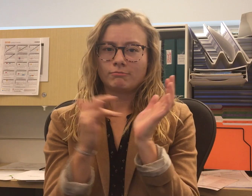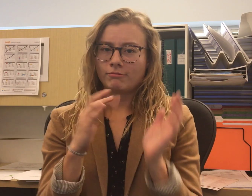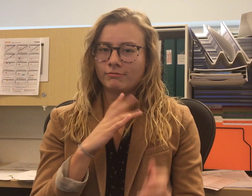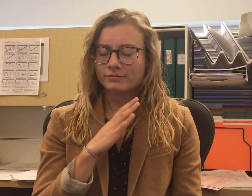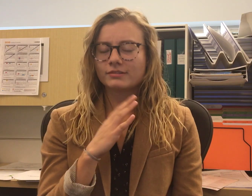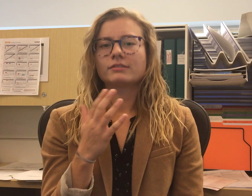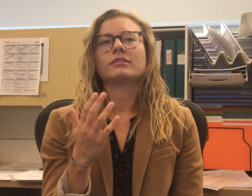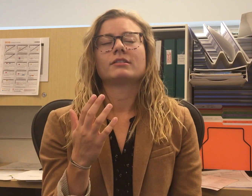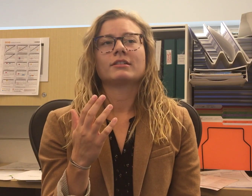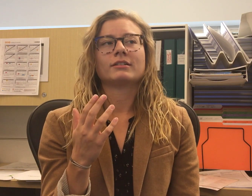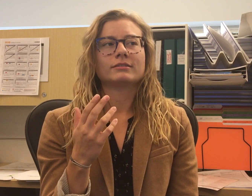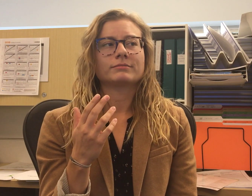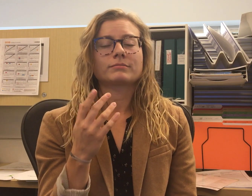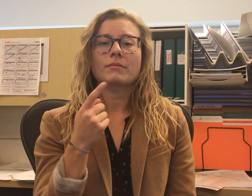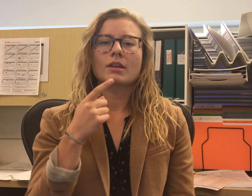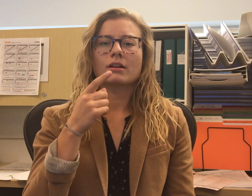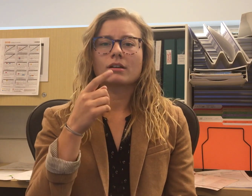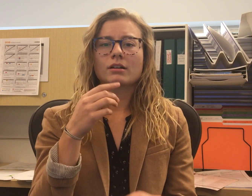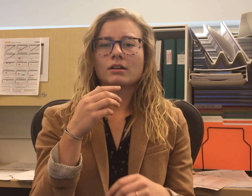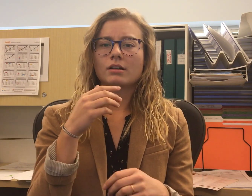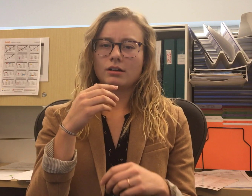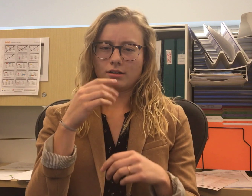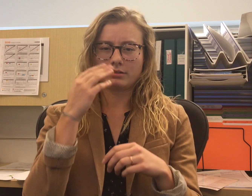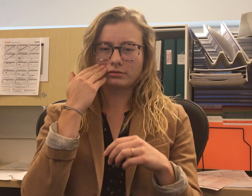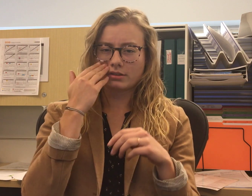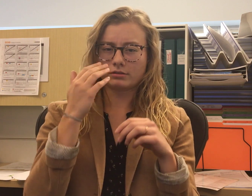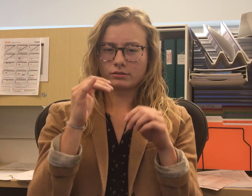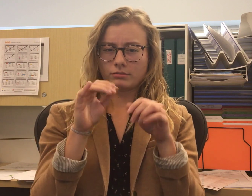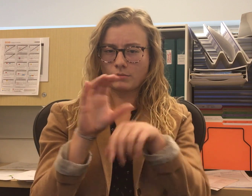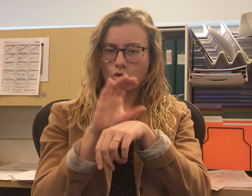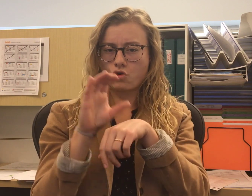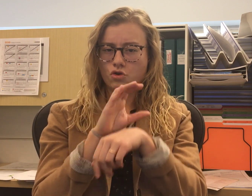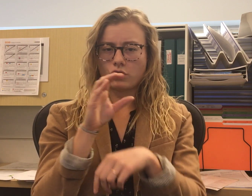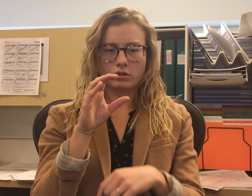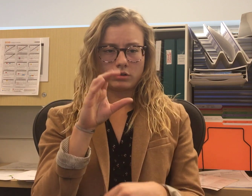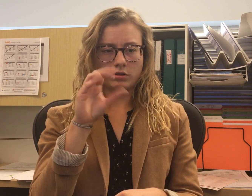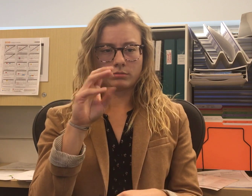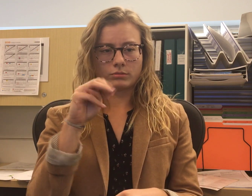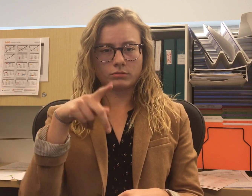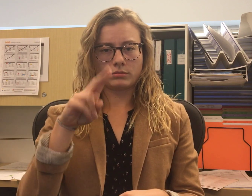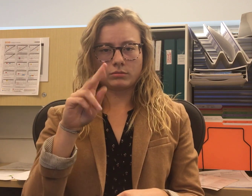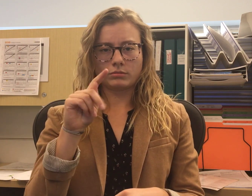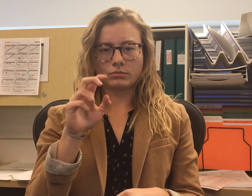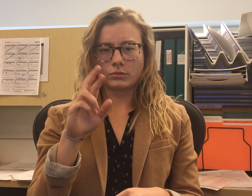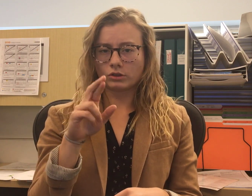Another cool advantage is, you know how computers often can generate a lot of